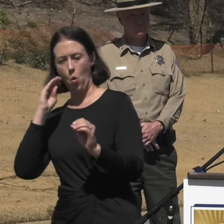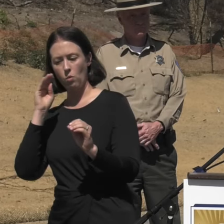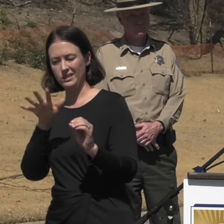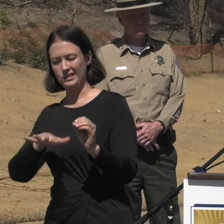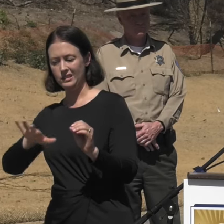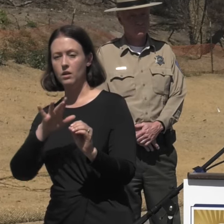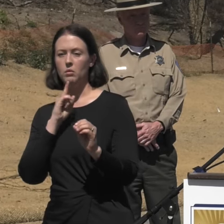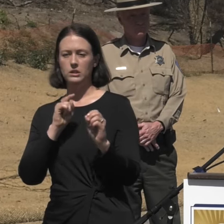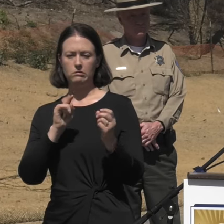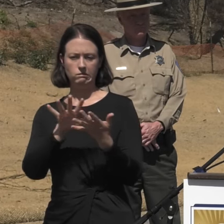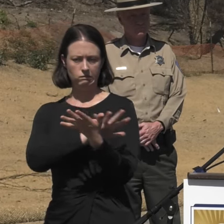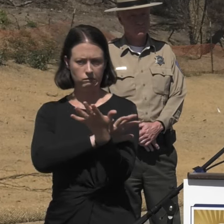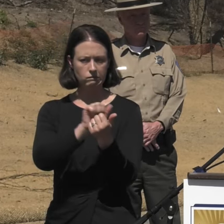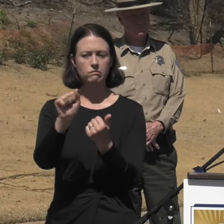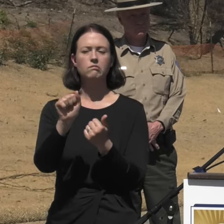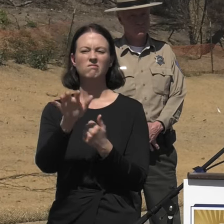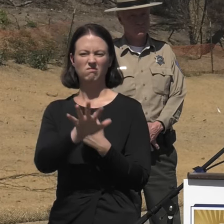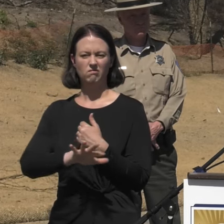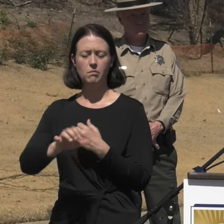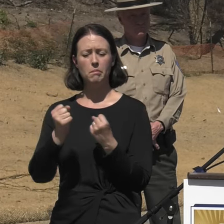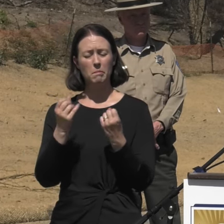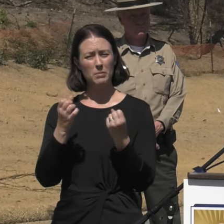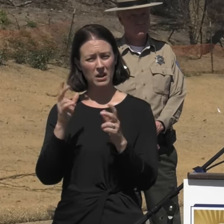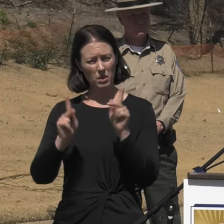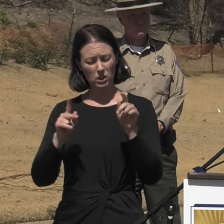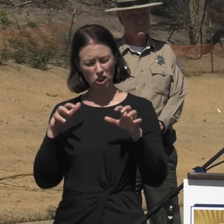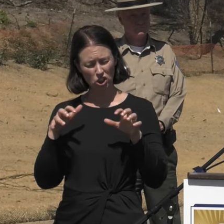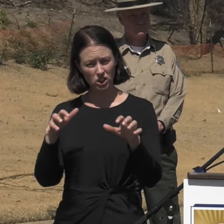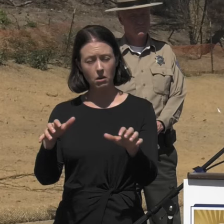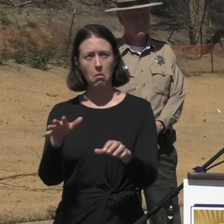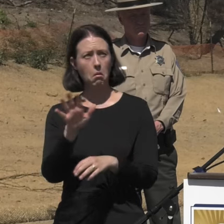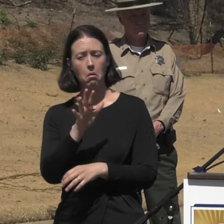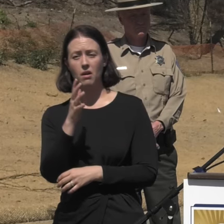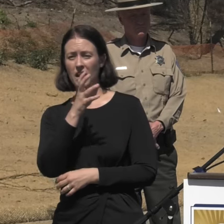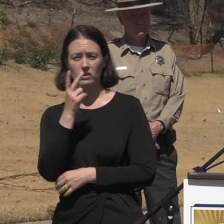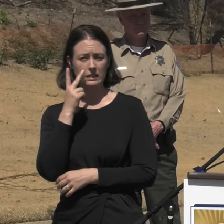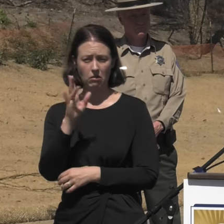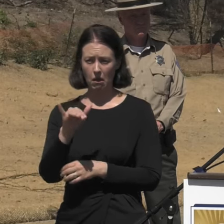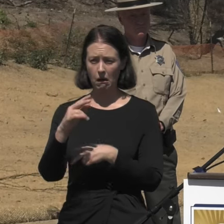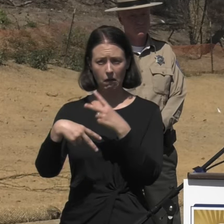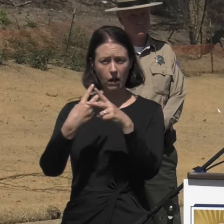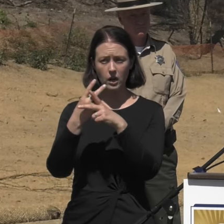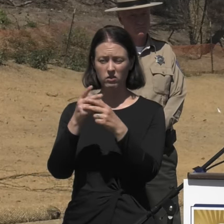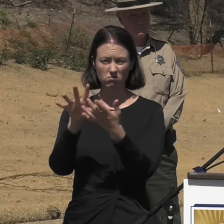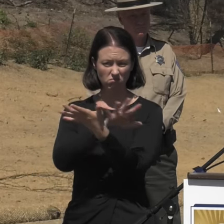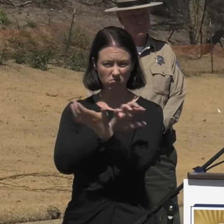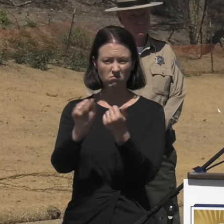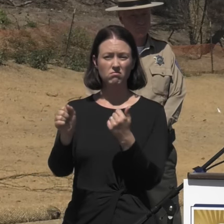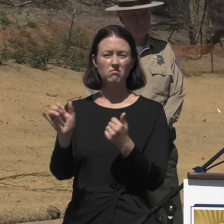Many, many people who live in the area have never seen anything like the devastation that occurred with the Woolsey Fire.